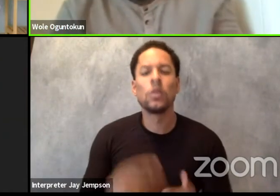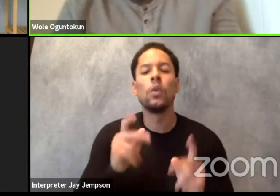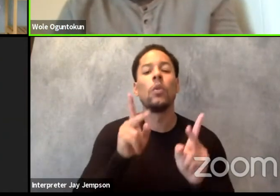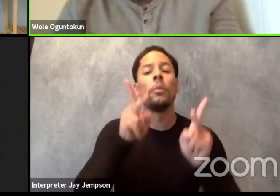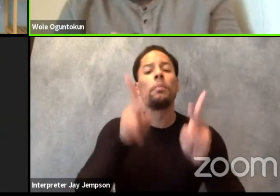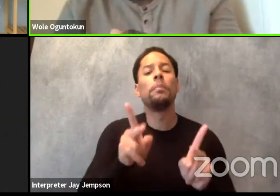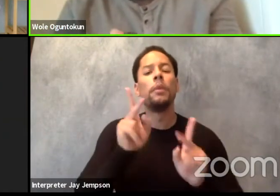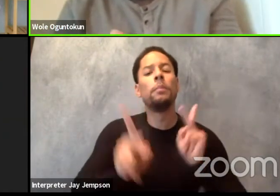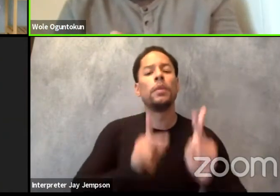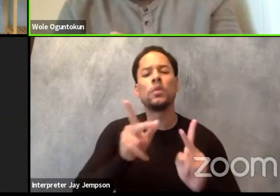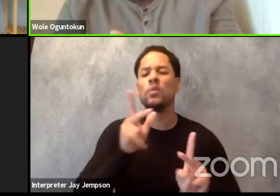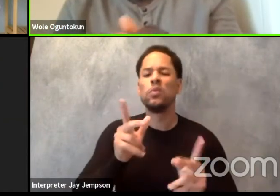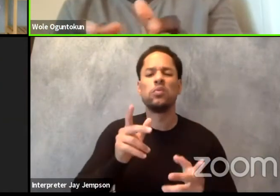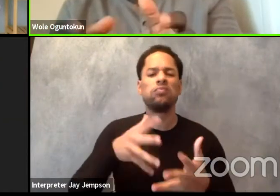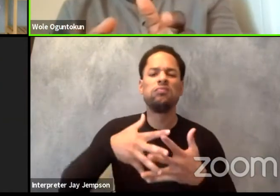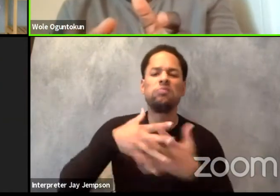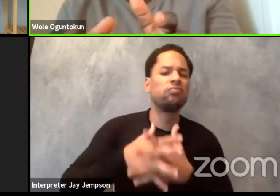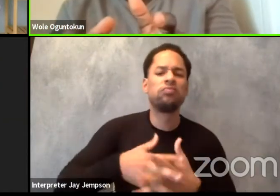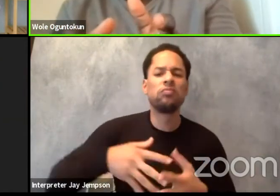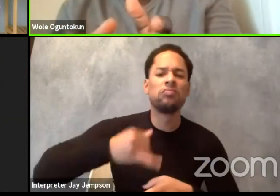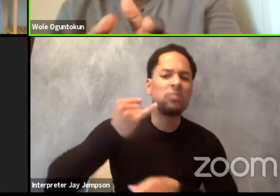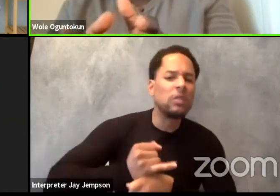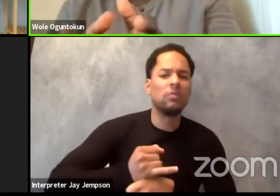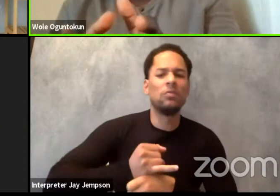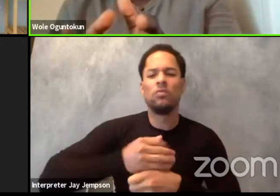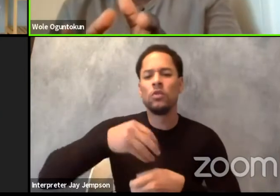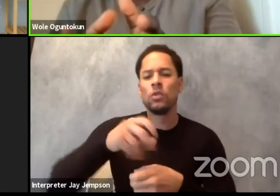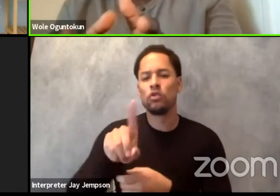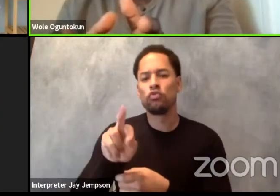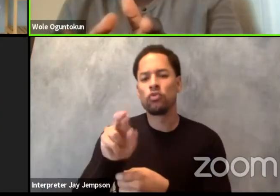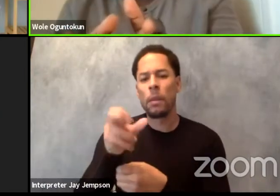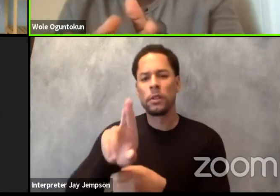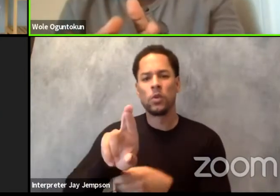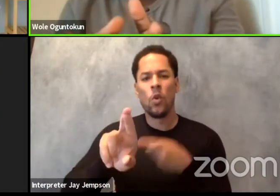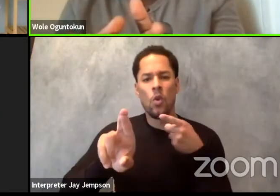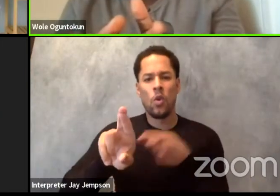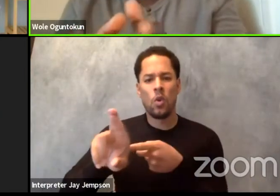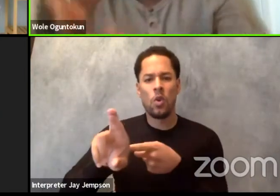and the dramaturge engaged for certain productions.